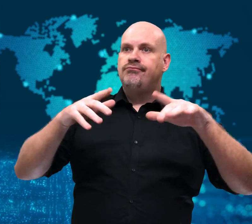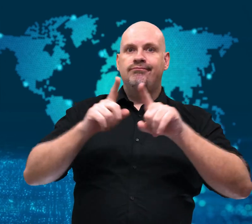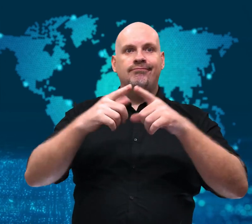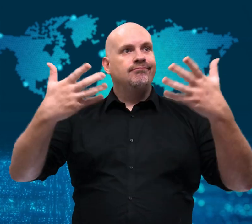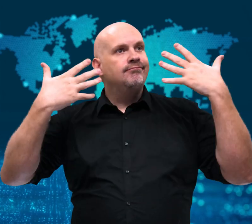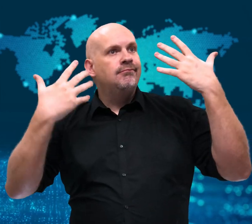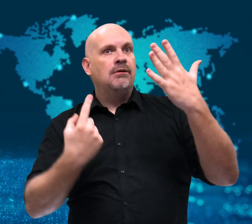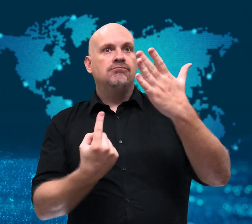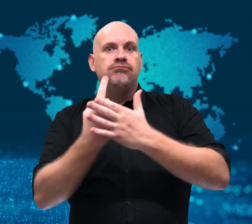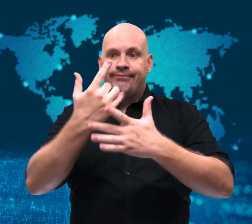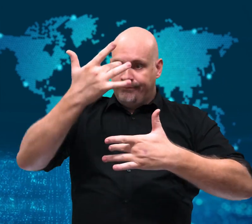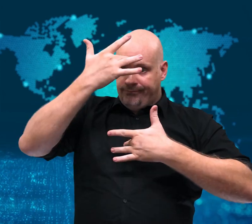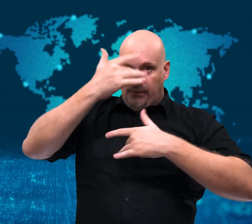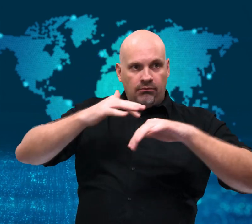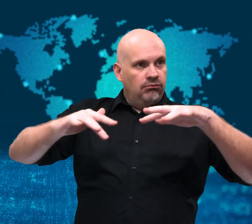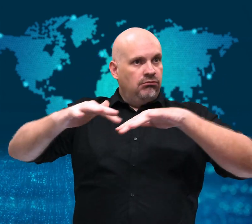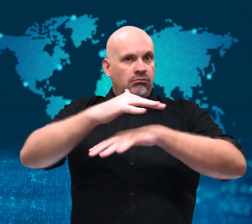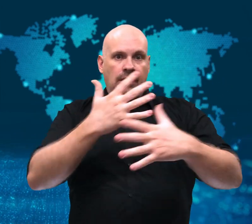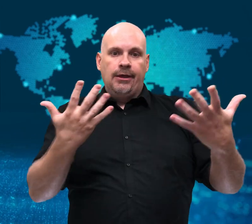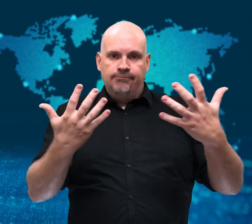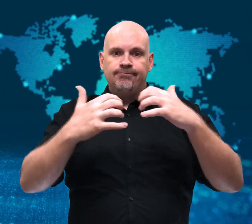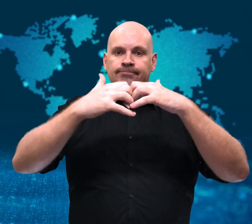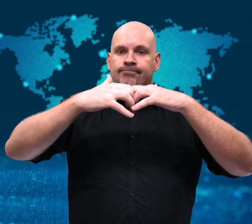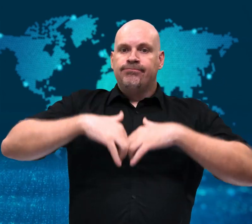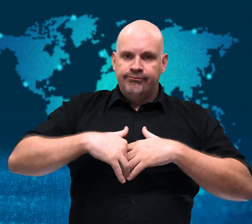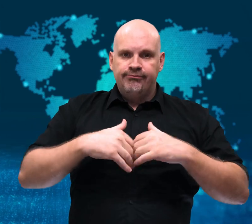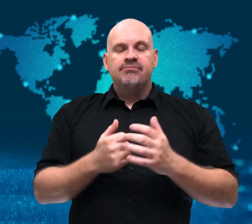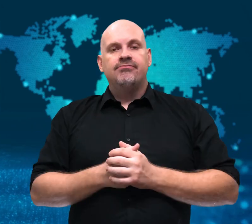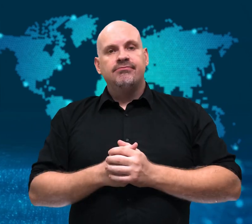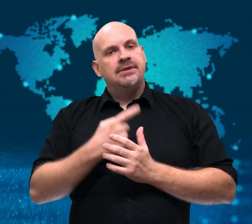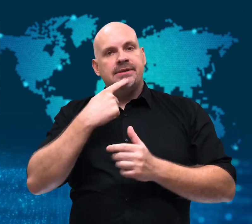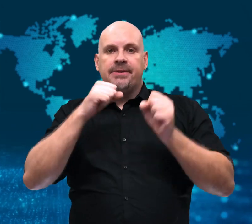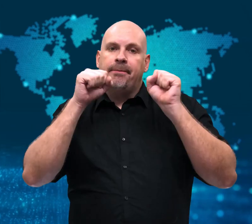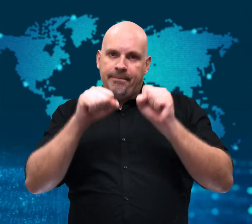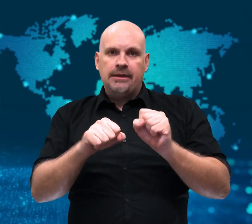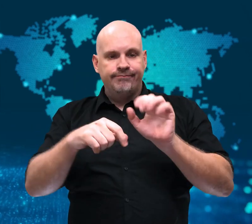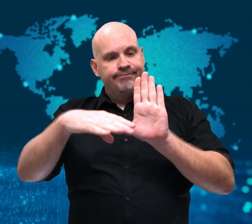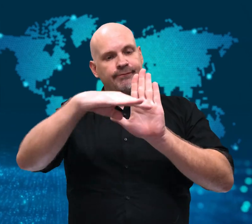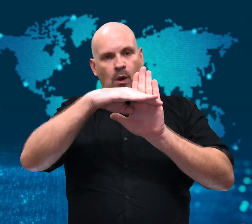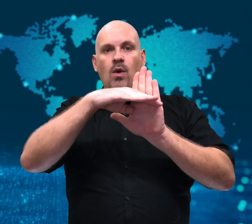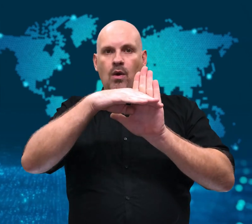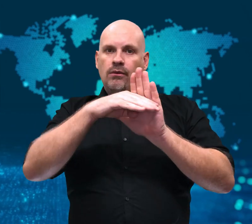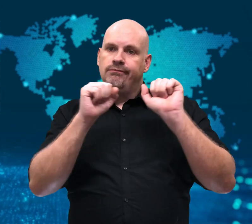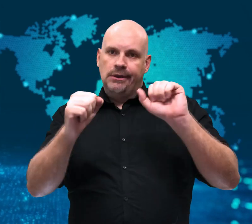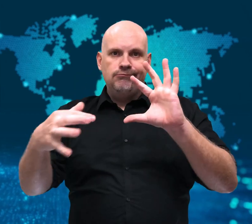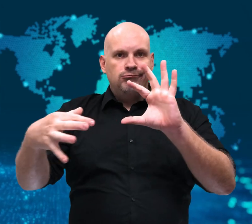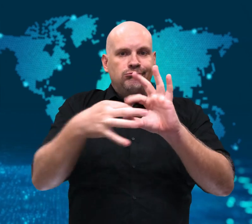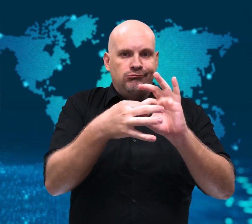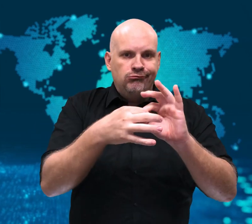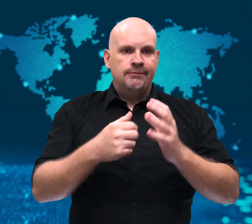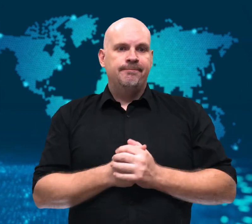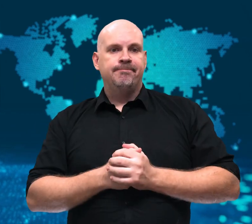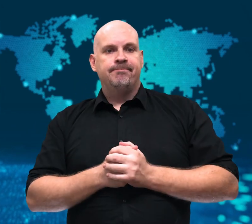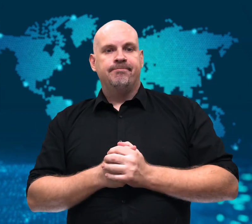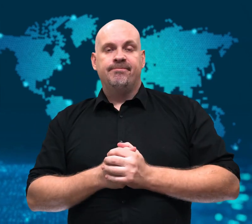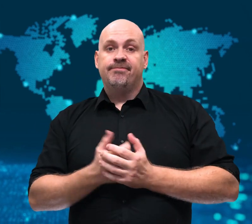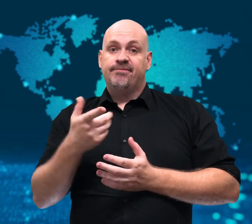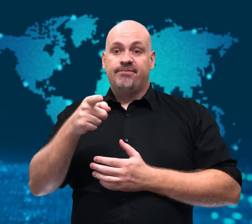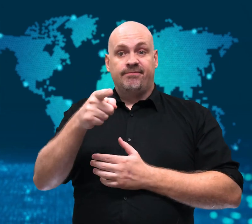deaths be considered under that law as COVID-19 had been